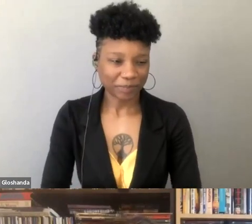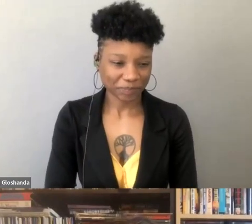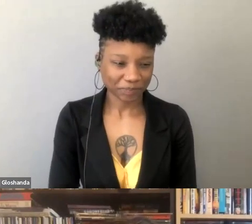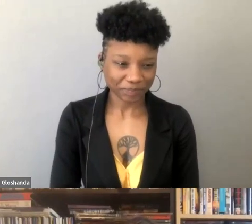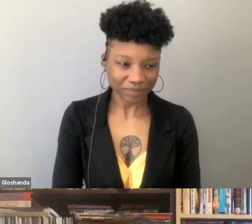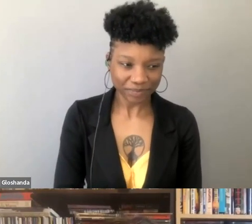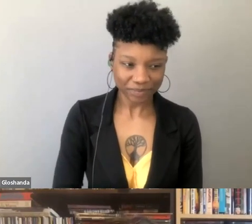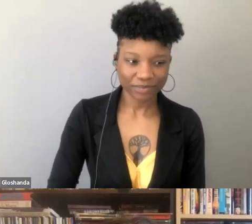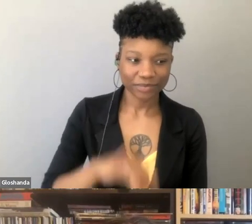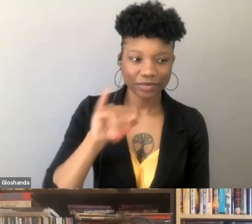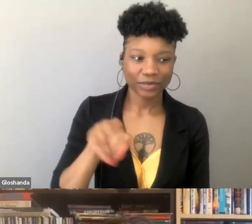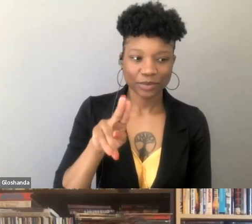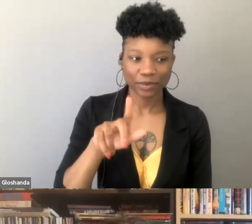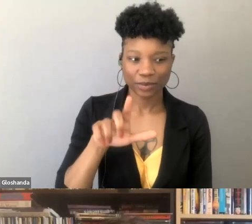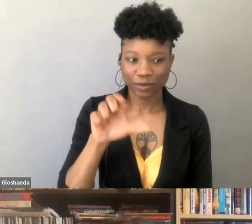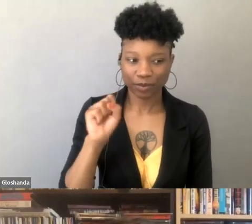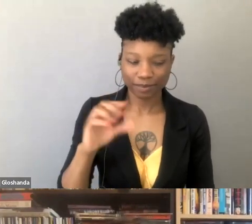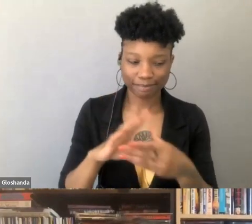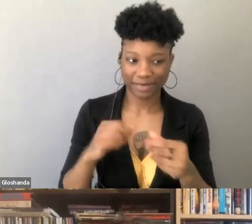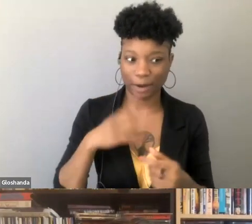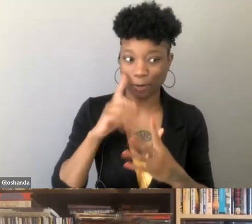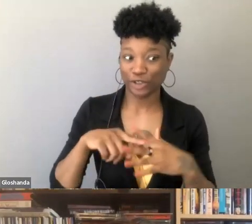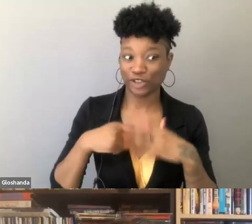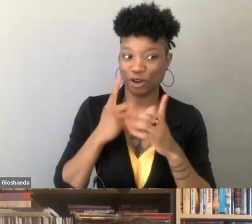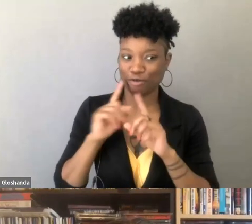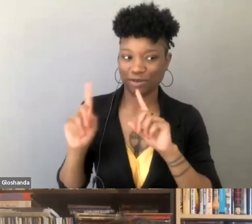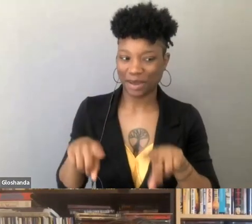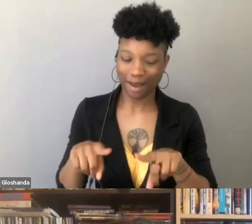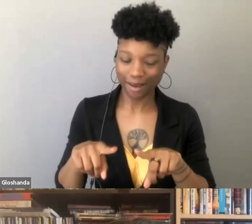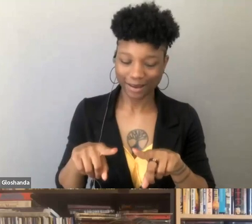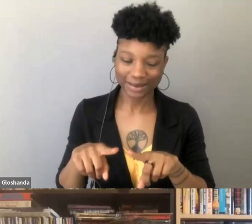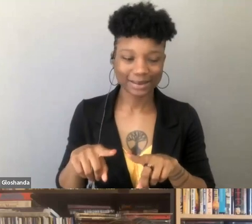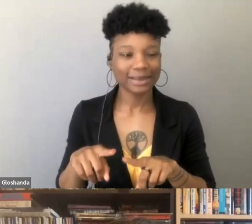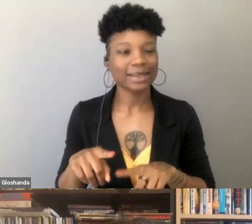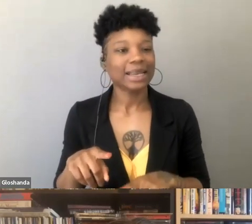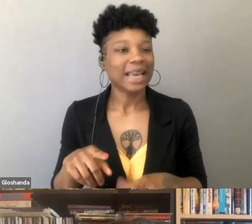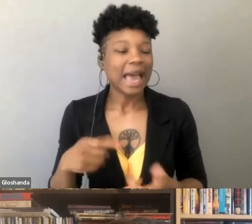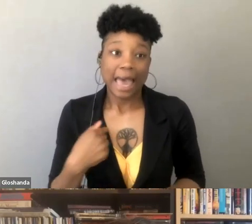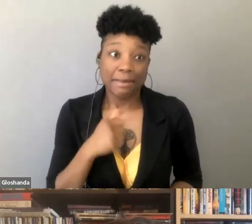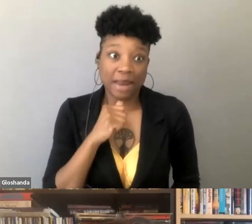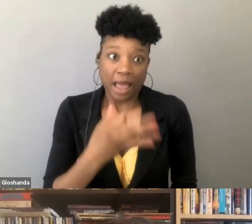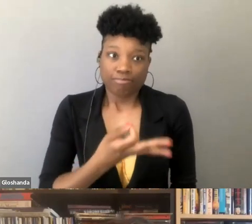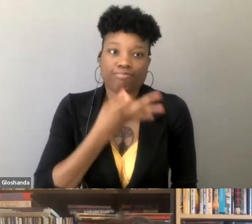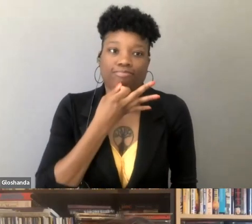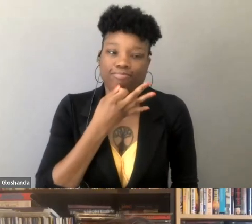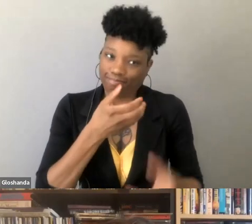Well, just to kick us off on answering this question, this is Jules speaking, I mean I'm not an expert